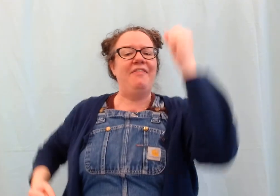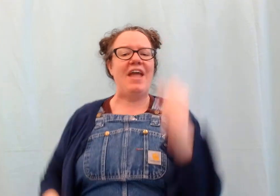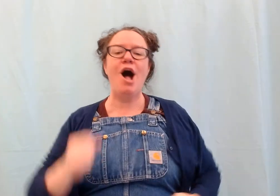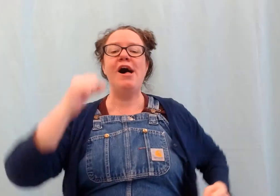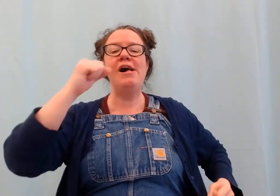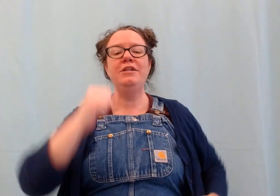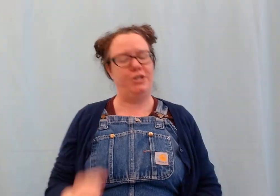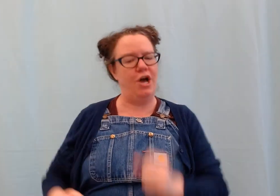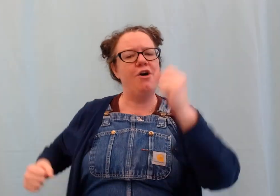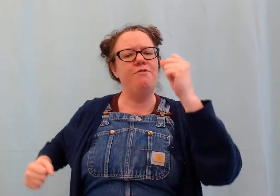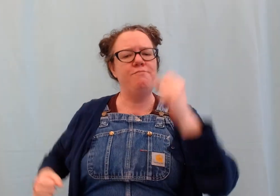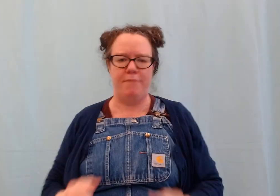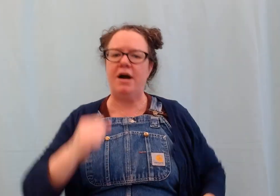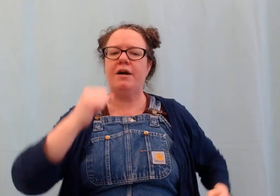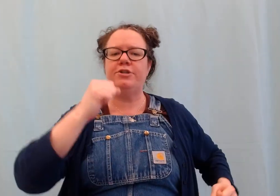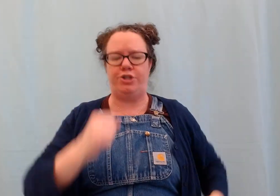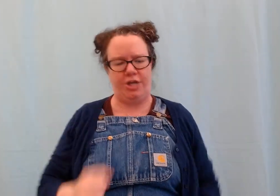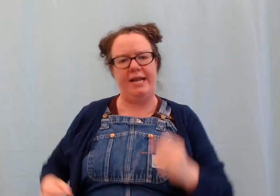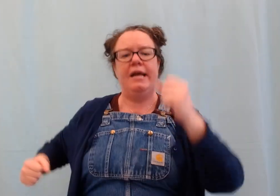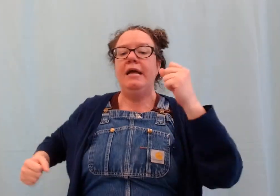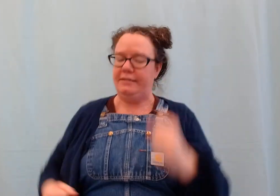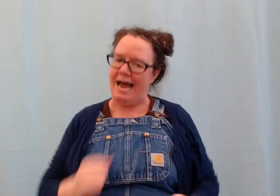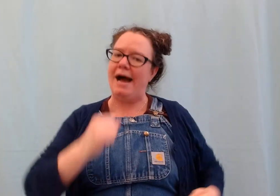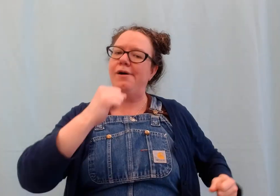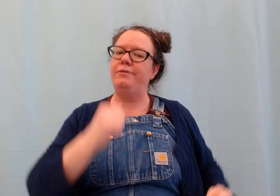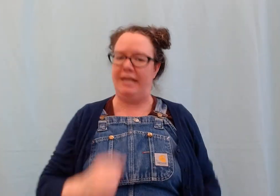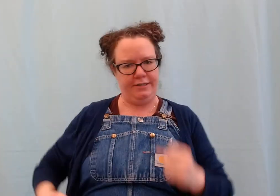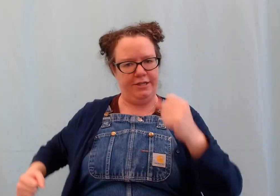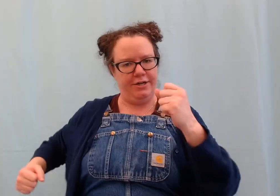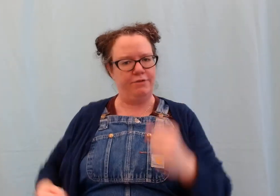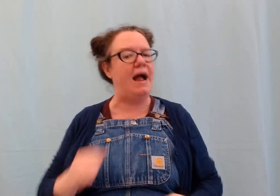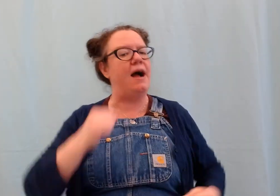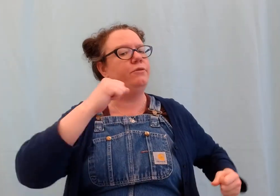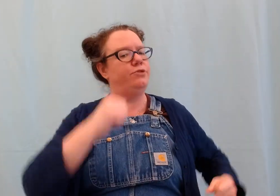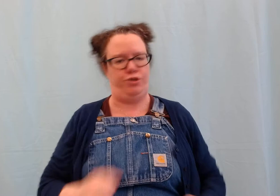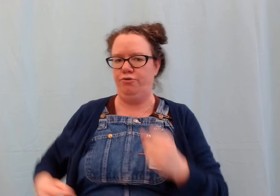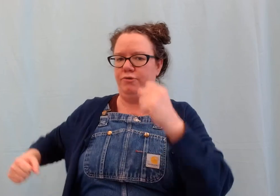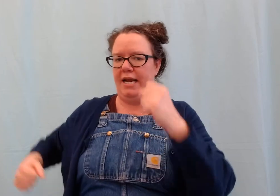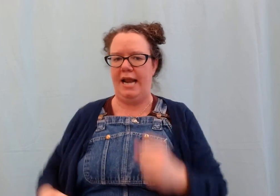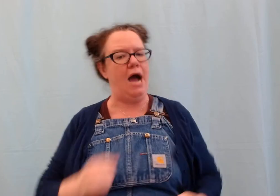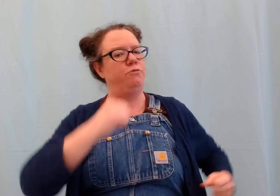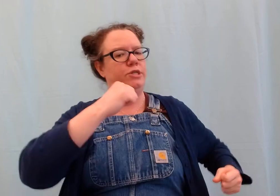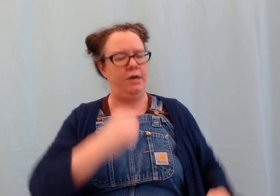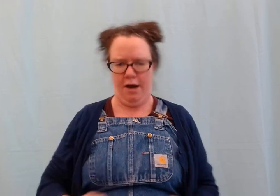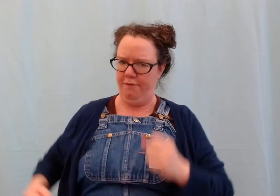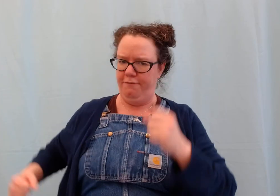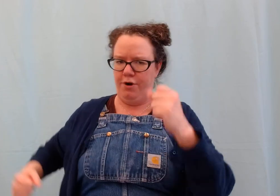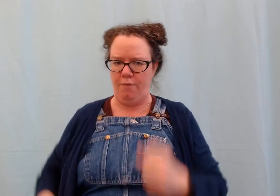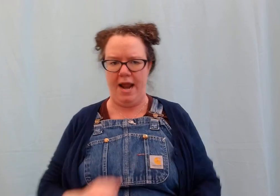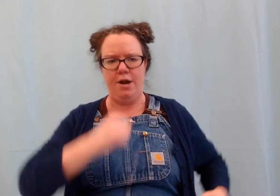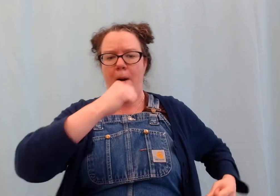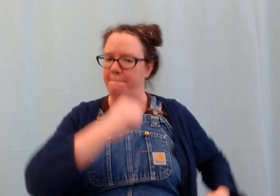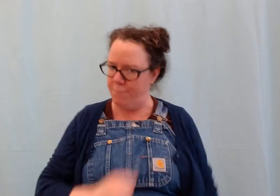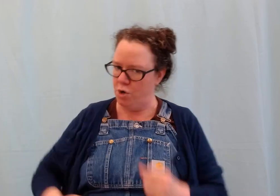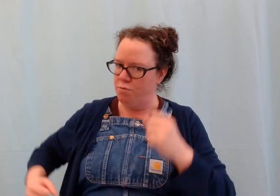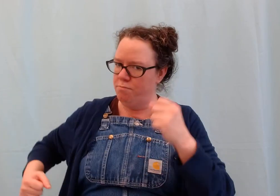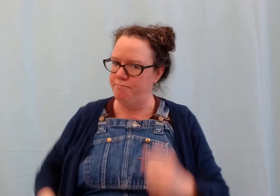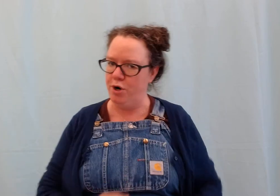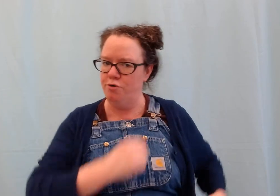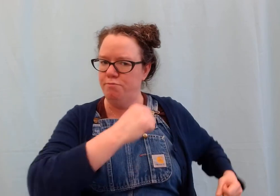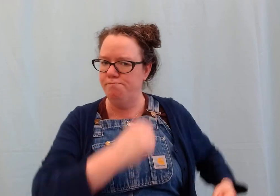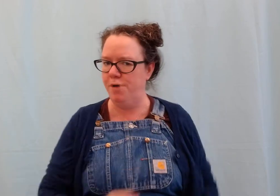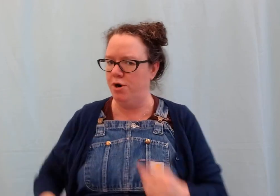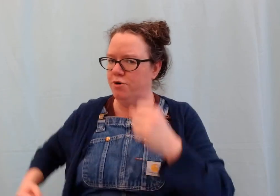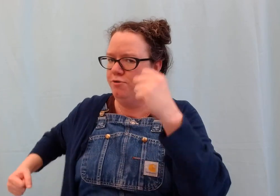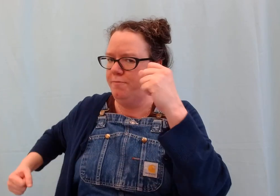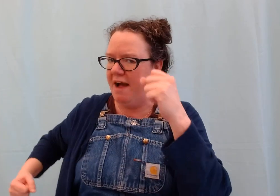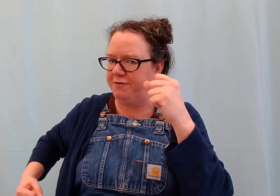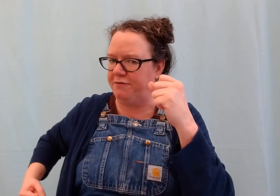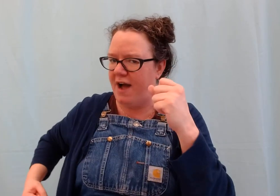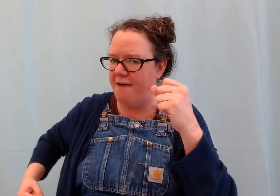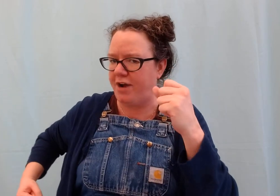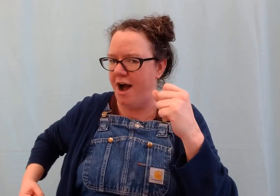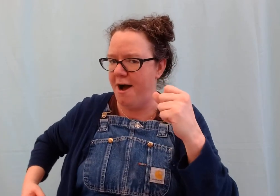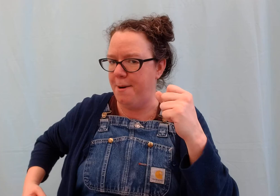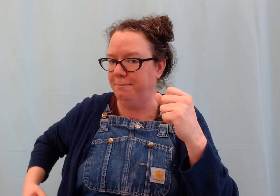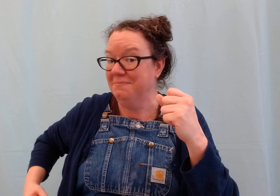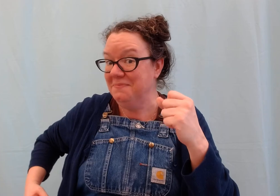#they all go marching down into the ground to get out of the rain. Boom, boom, boom.# After five comes ...